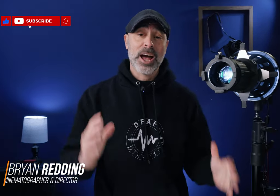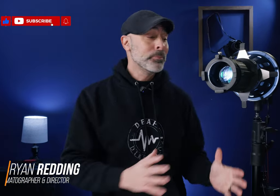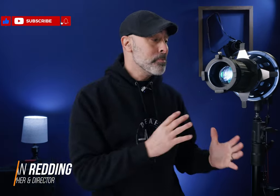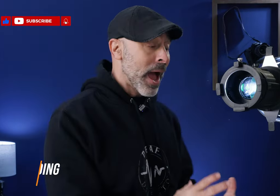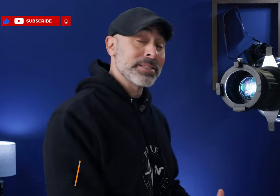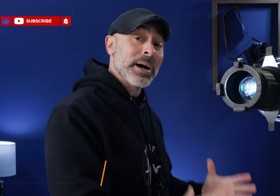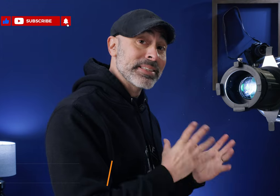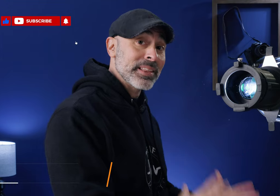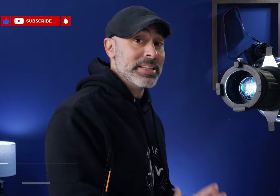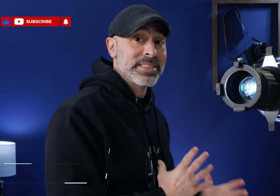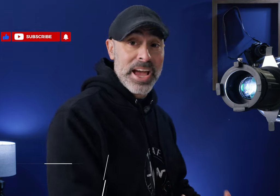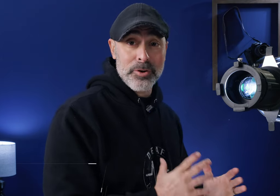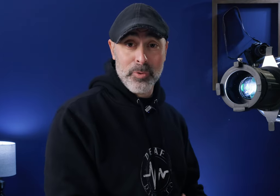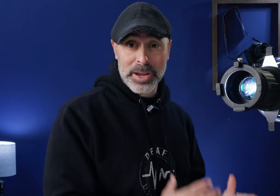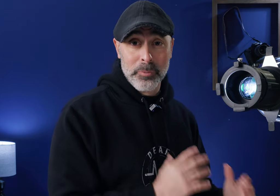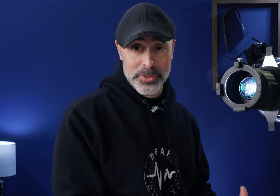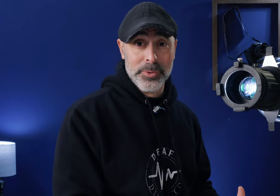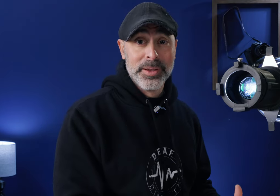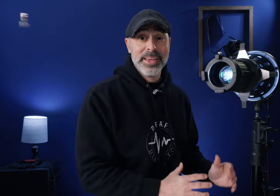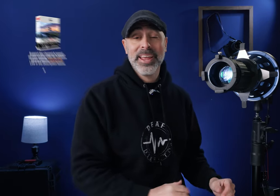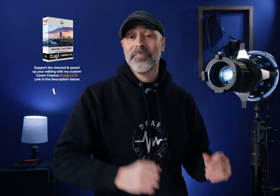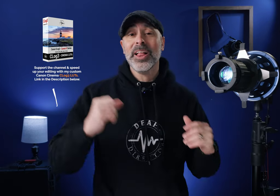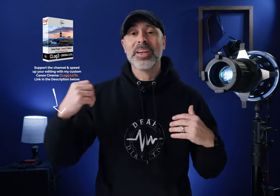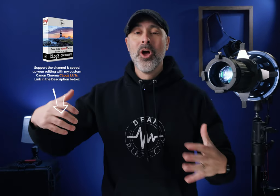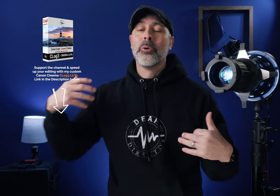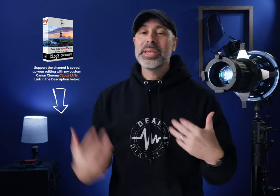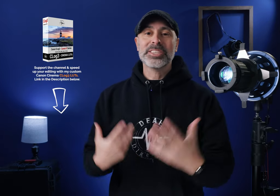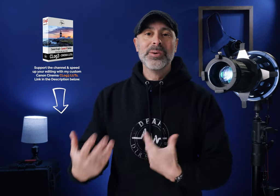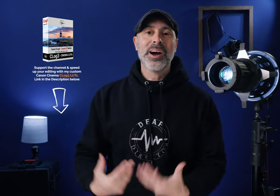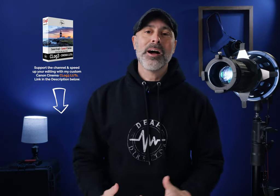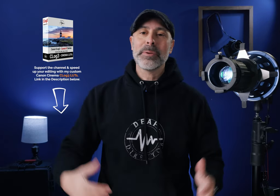help you maximize the lights that you're bringing with you? And I feel like we get so caught up in